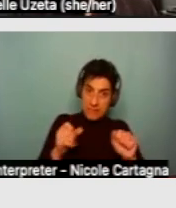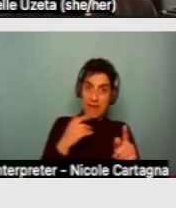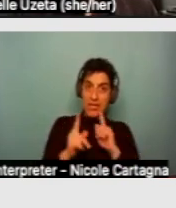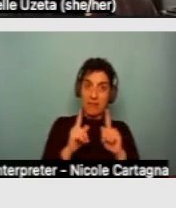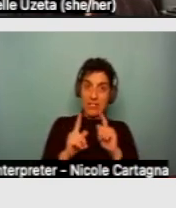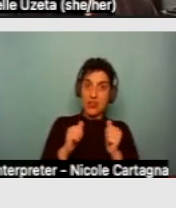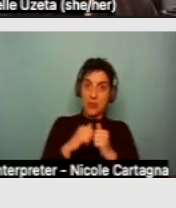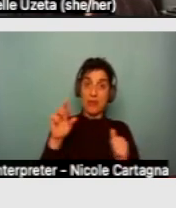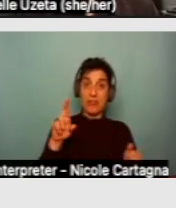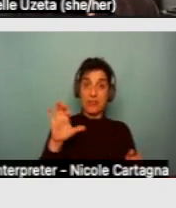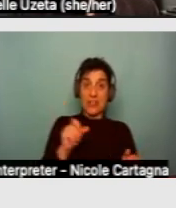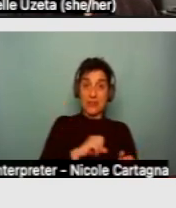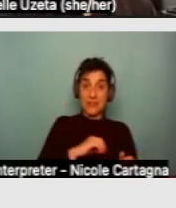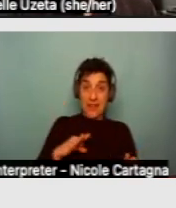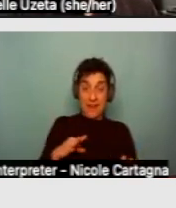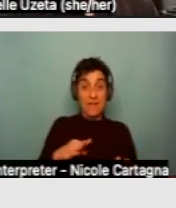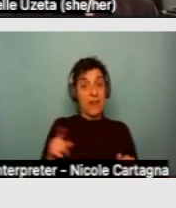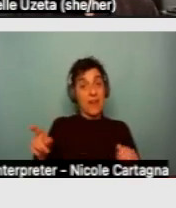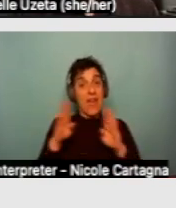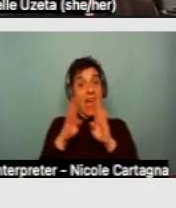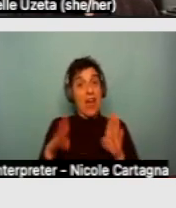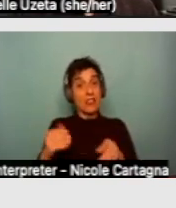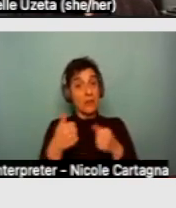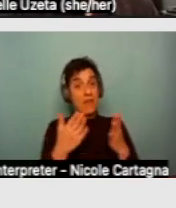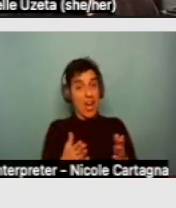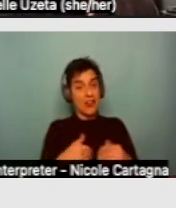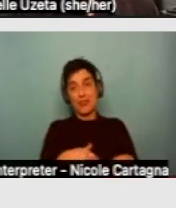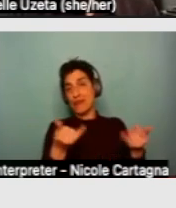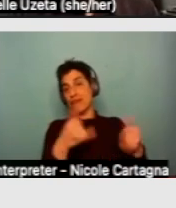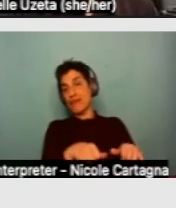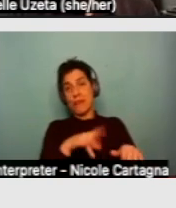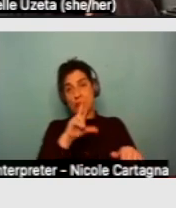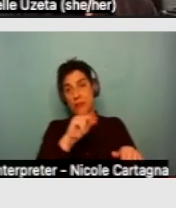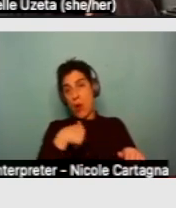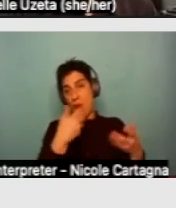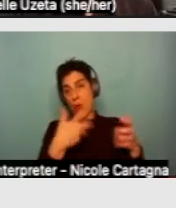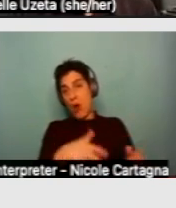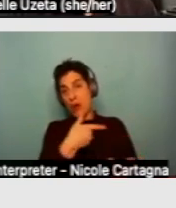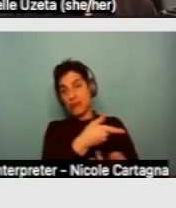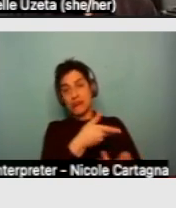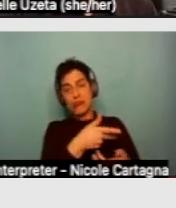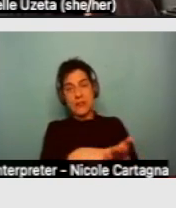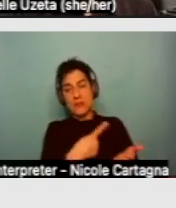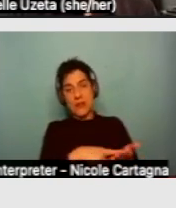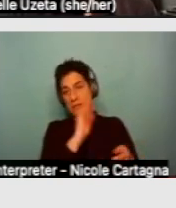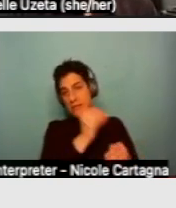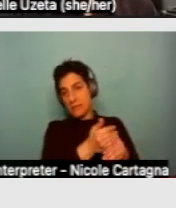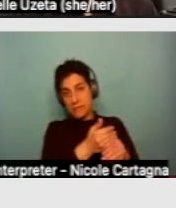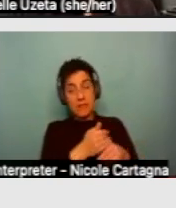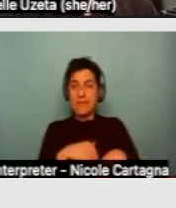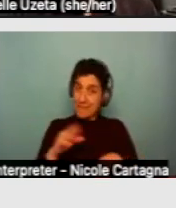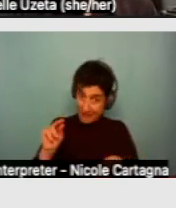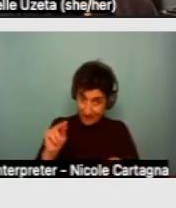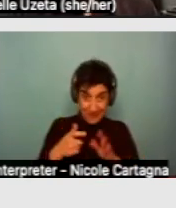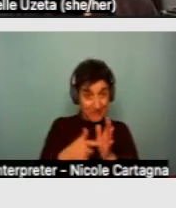So your housing provider cannot refuse to interact or discuss a tenant's needs if the